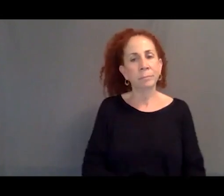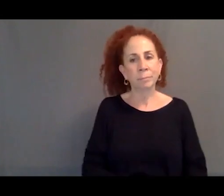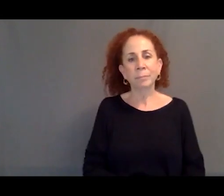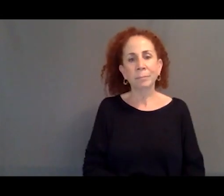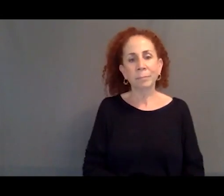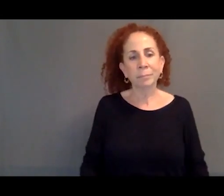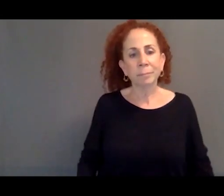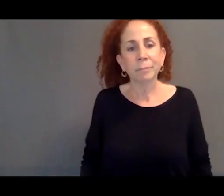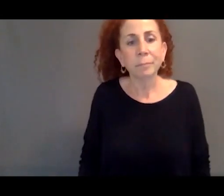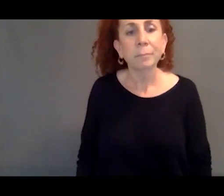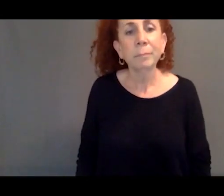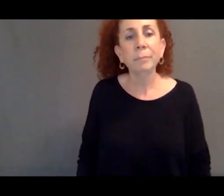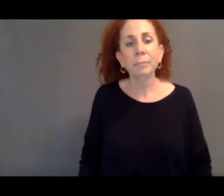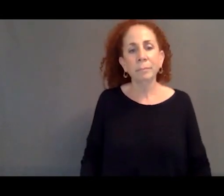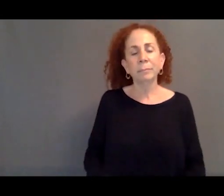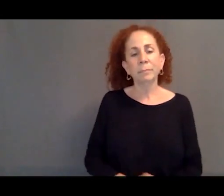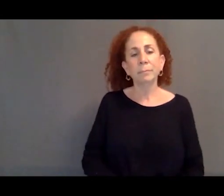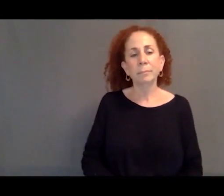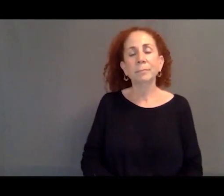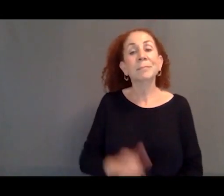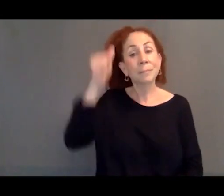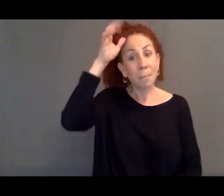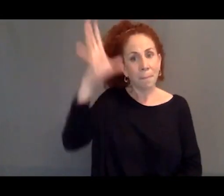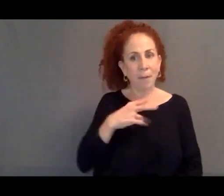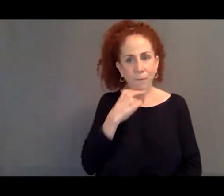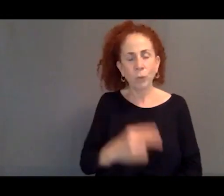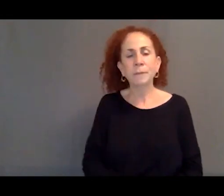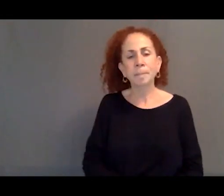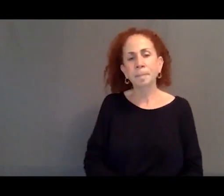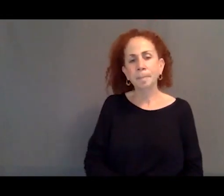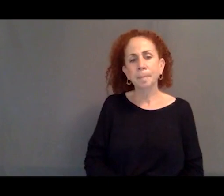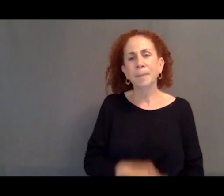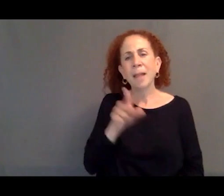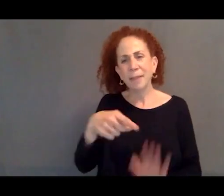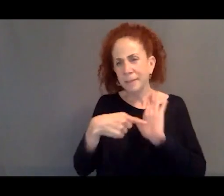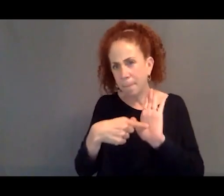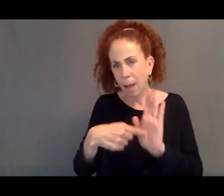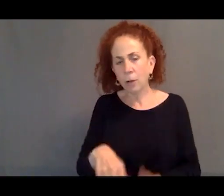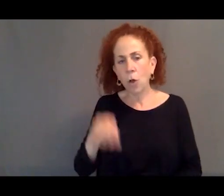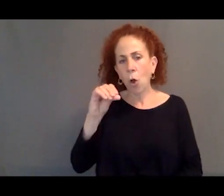So this model that, say, the OECD countries